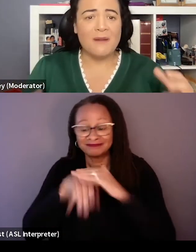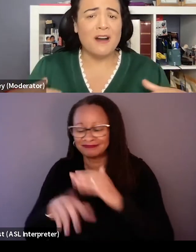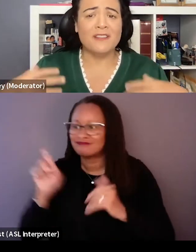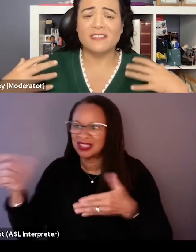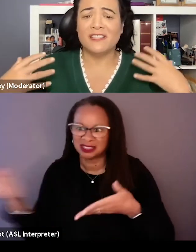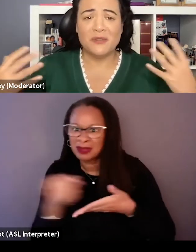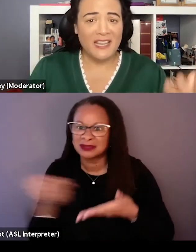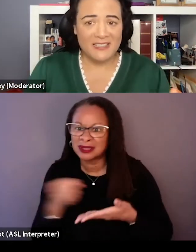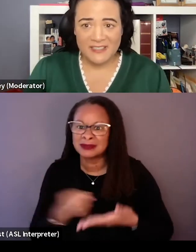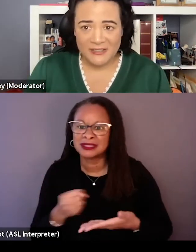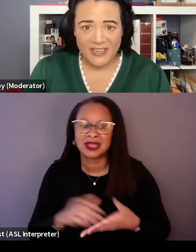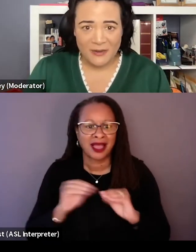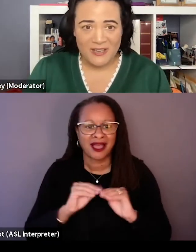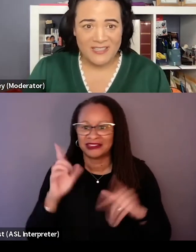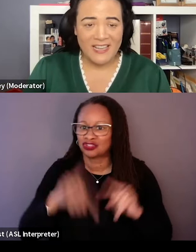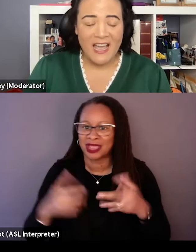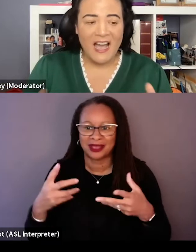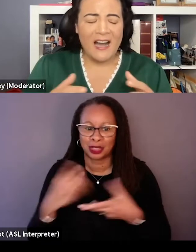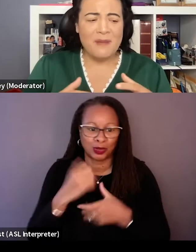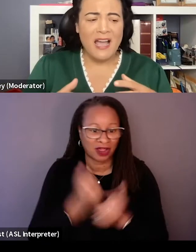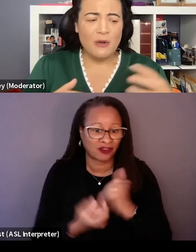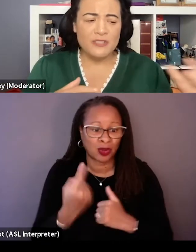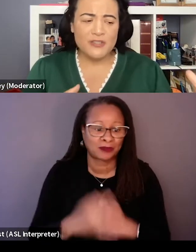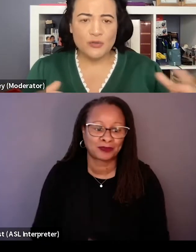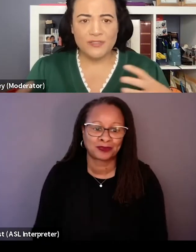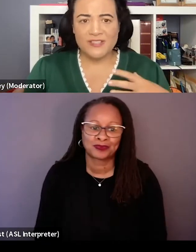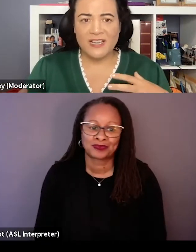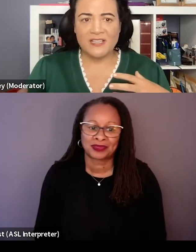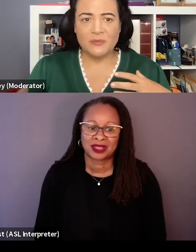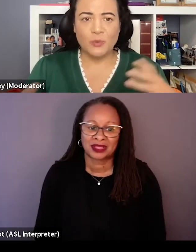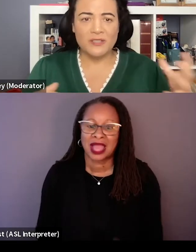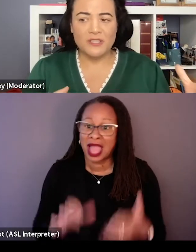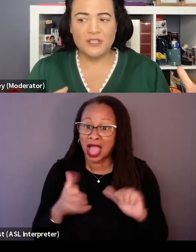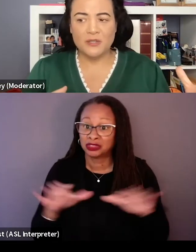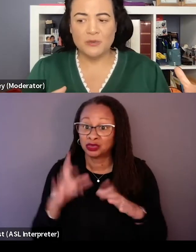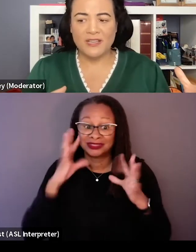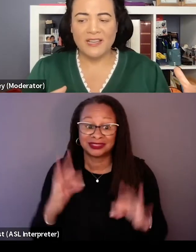this has to go in, obviously you can't include everyone. How did you sort of decide what to use?